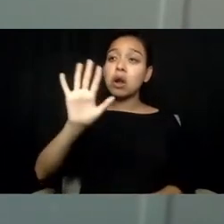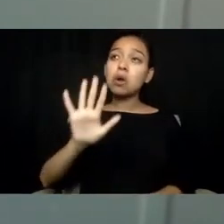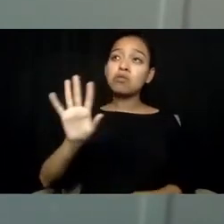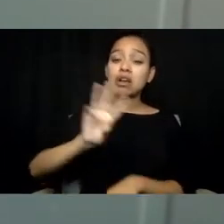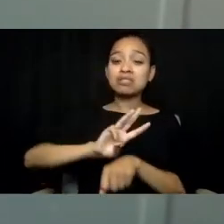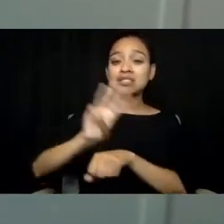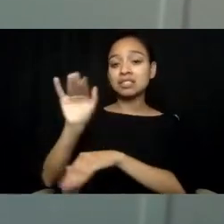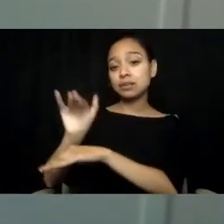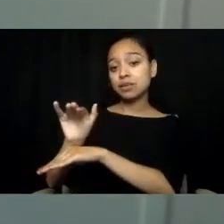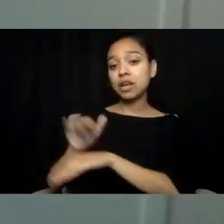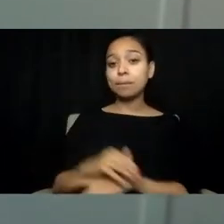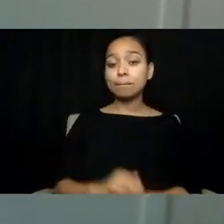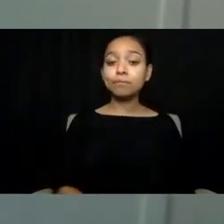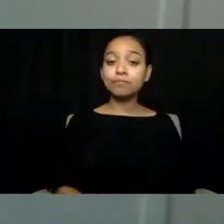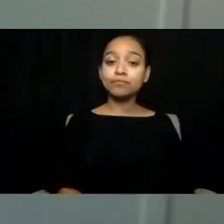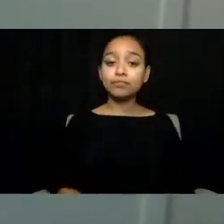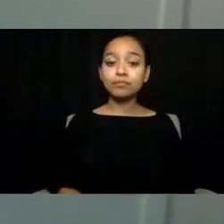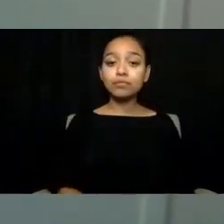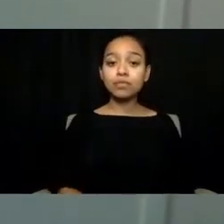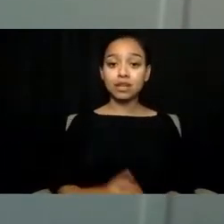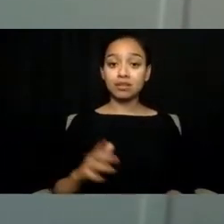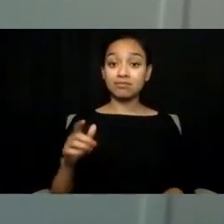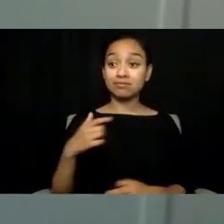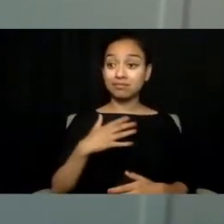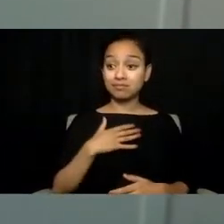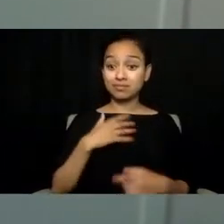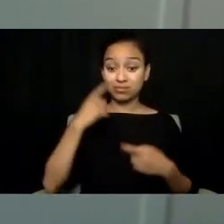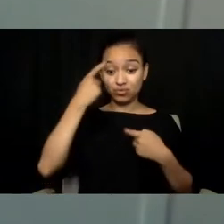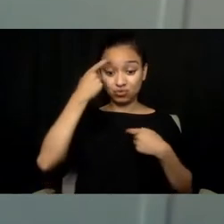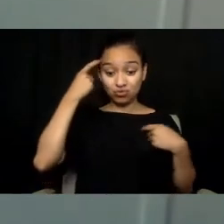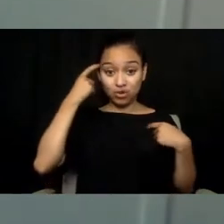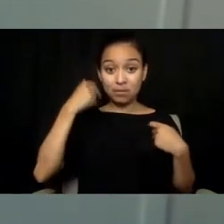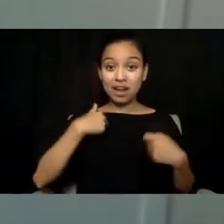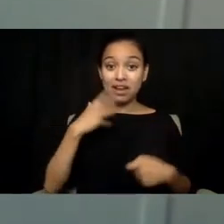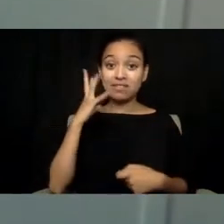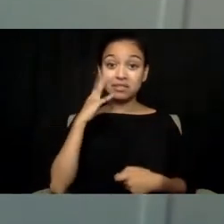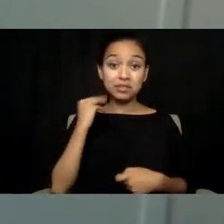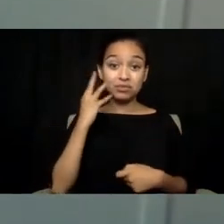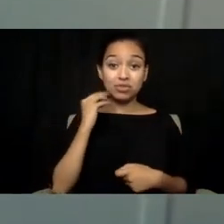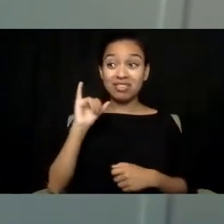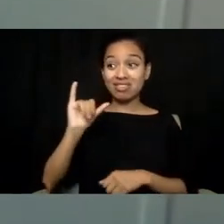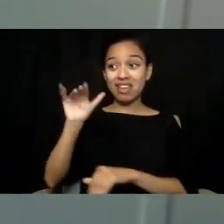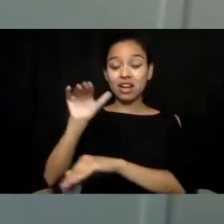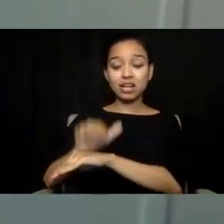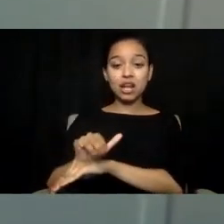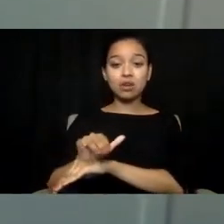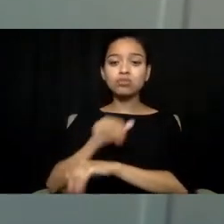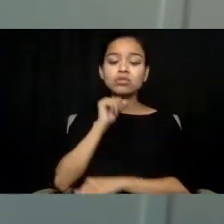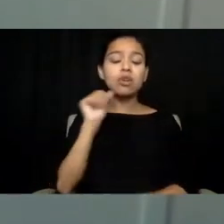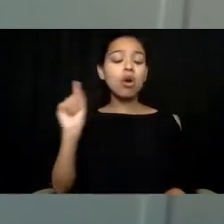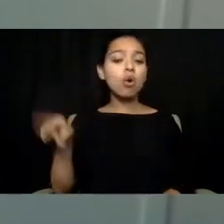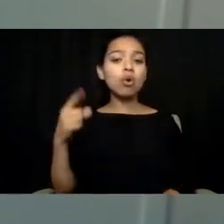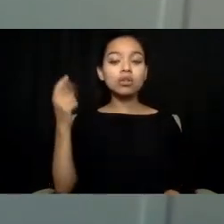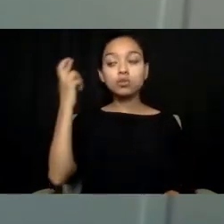The trauma I experienced that night was not only from the realization my husband killed himself